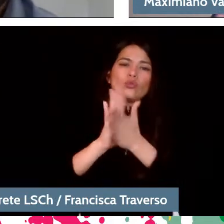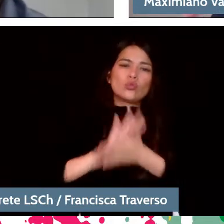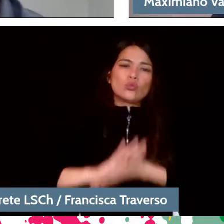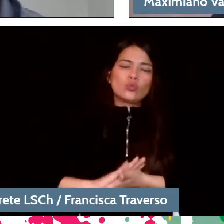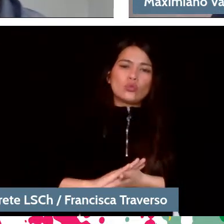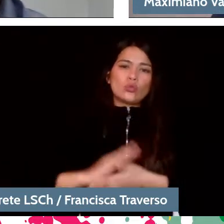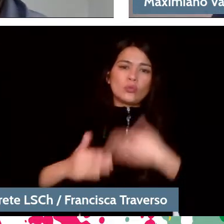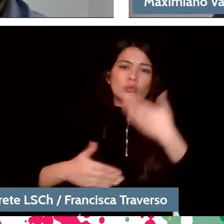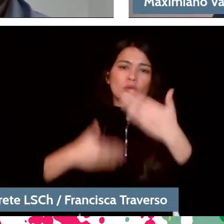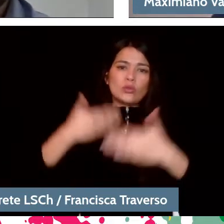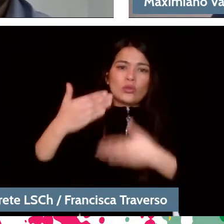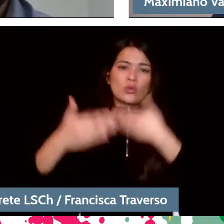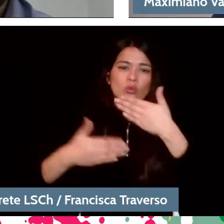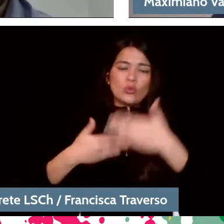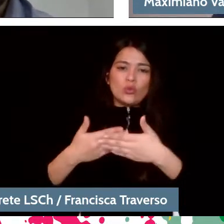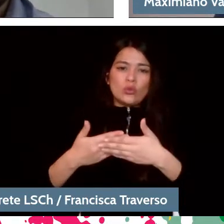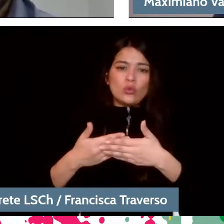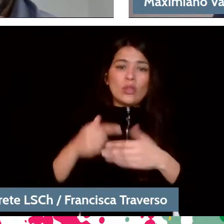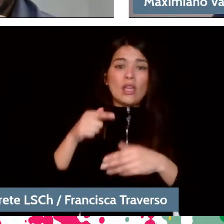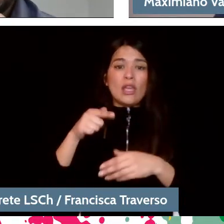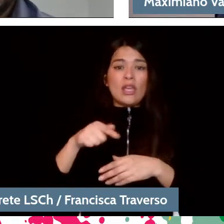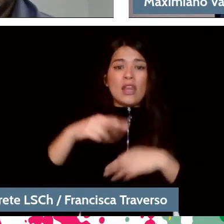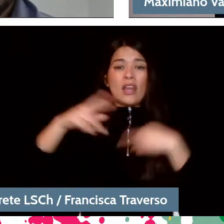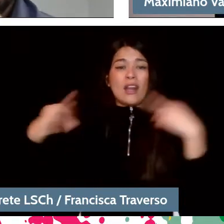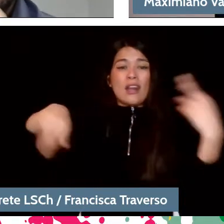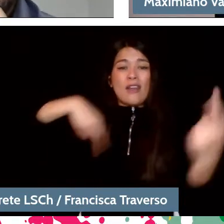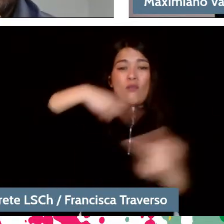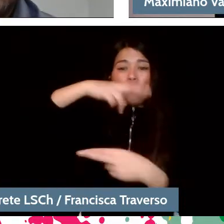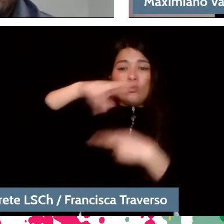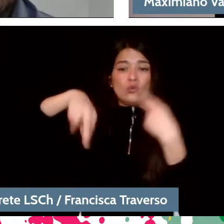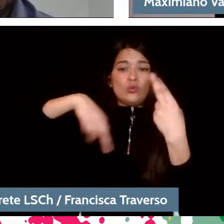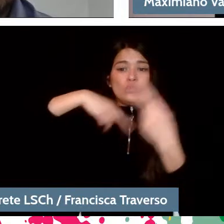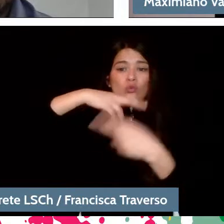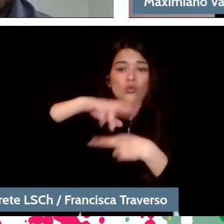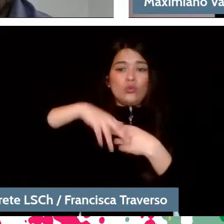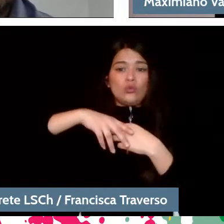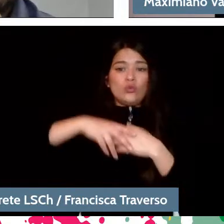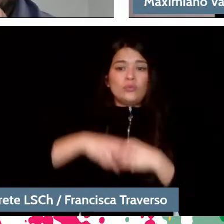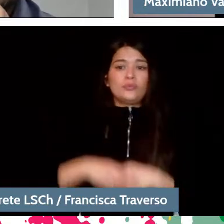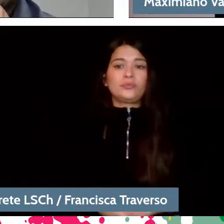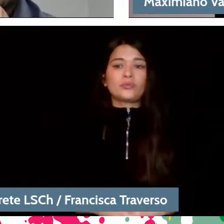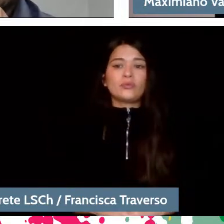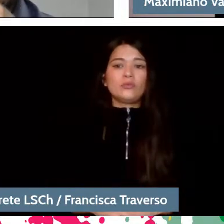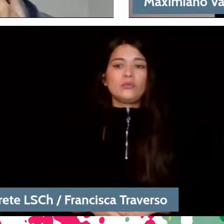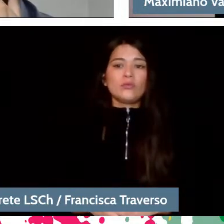and it is the one that naturally produces revolutions and is transported to the United States and then to Latin America.